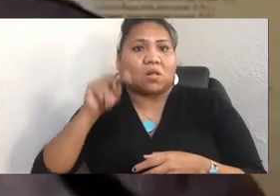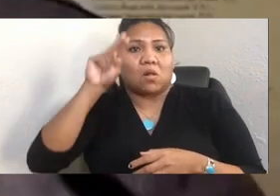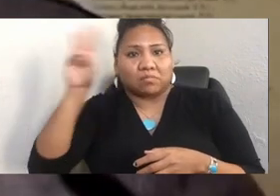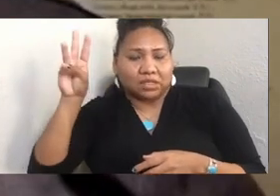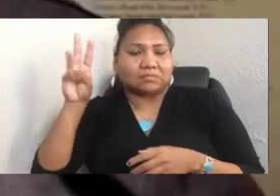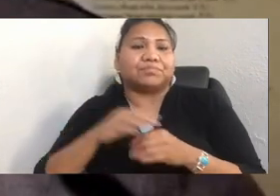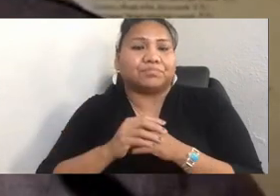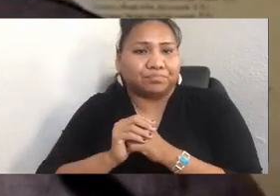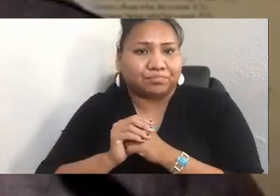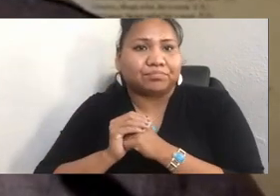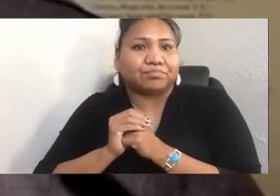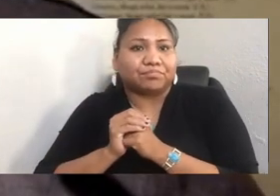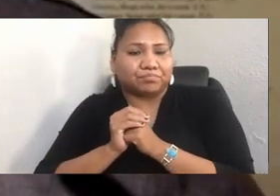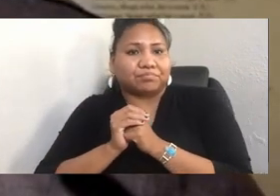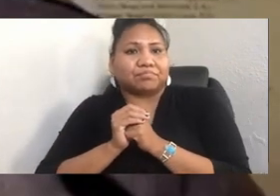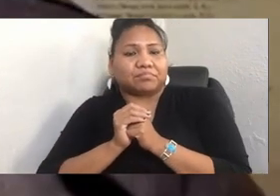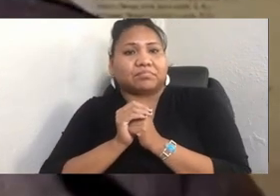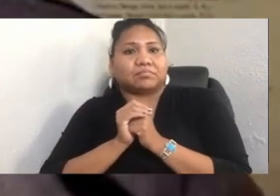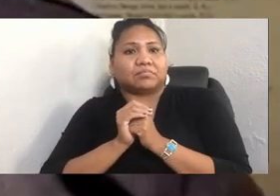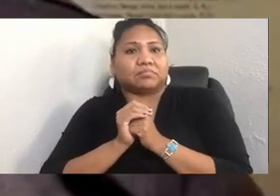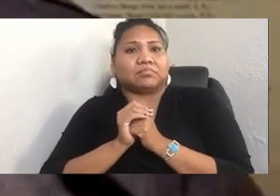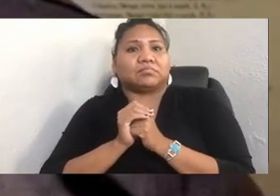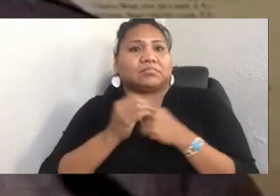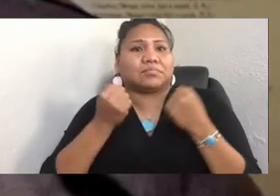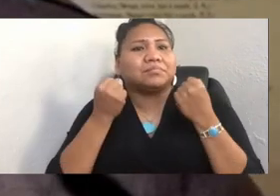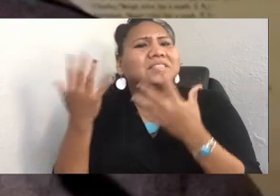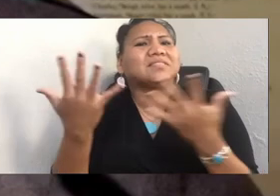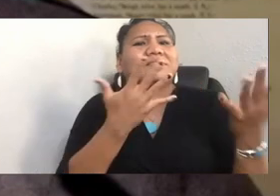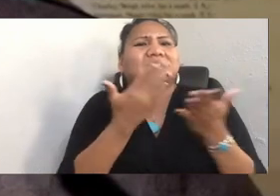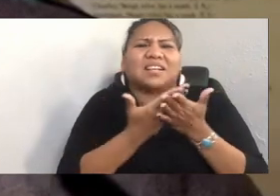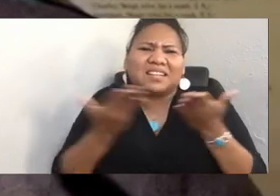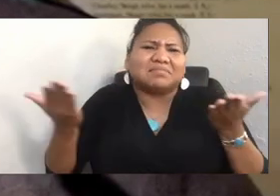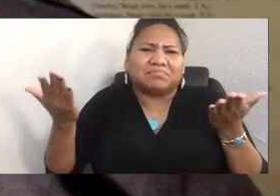So there are so many things to reflect about today,